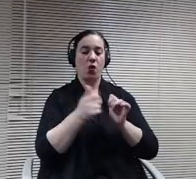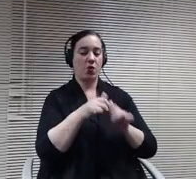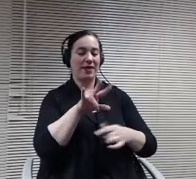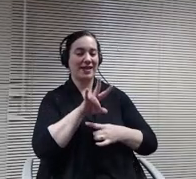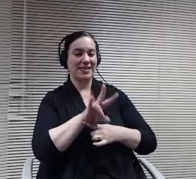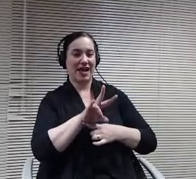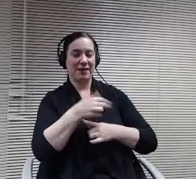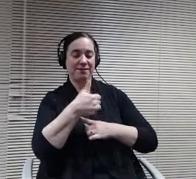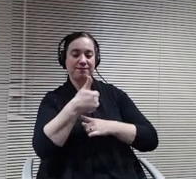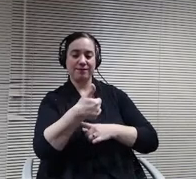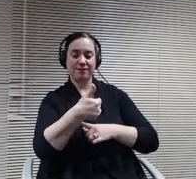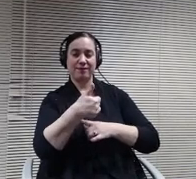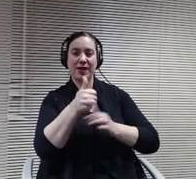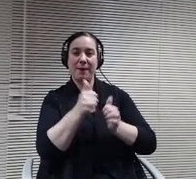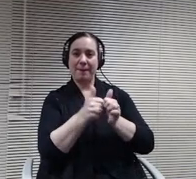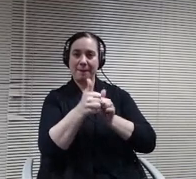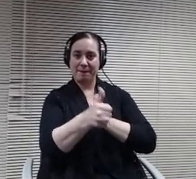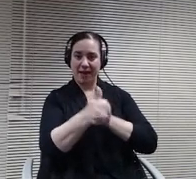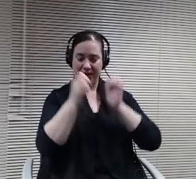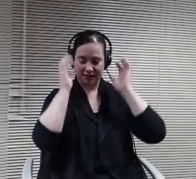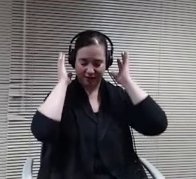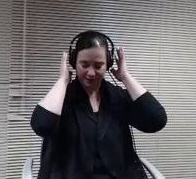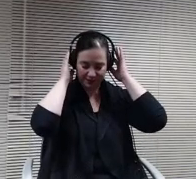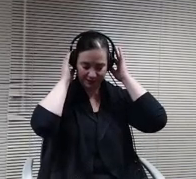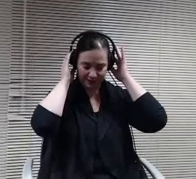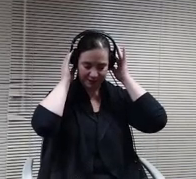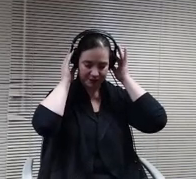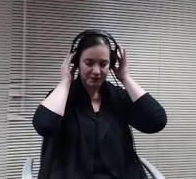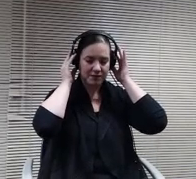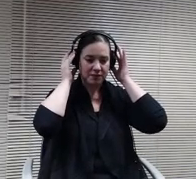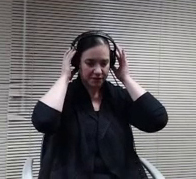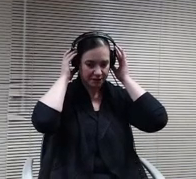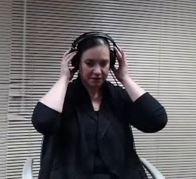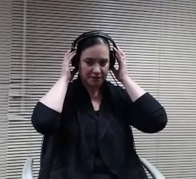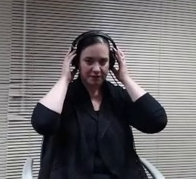next item is the designation of the official newspaper an